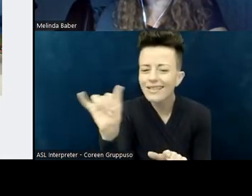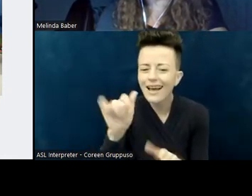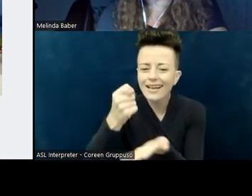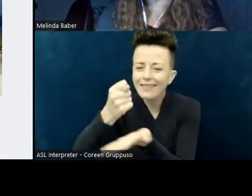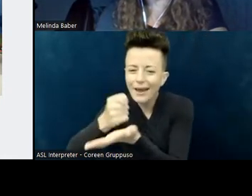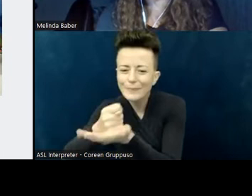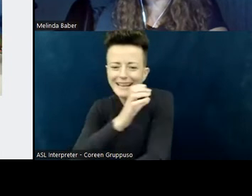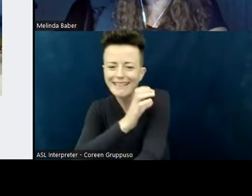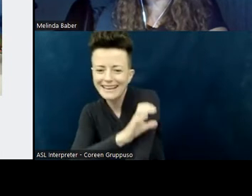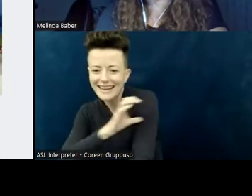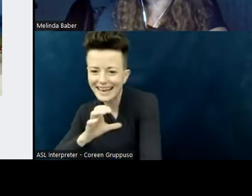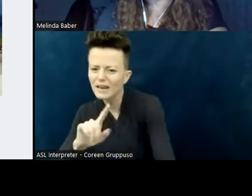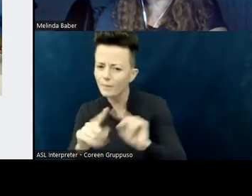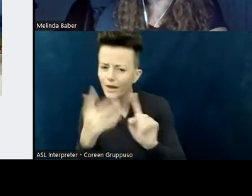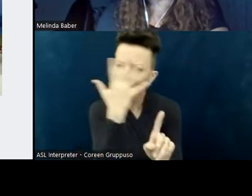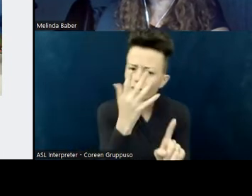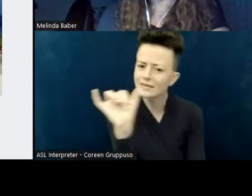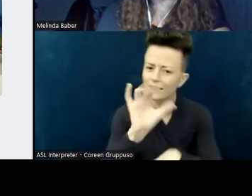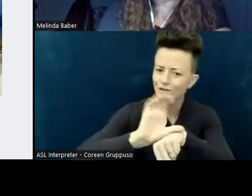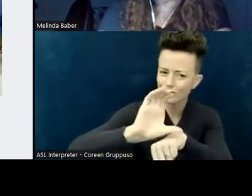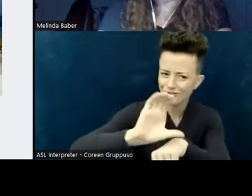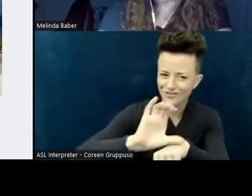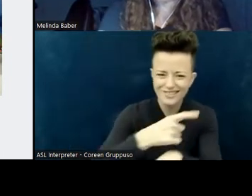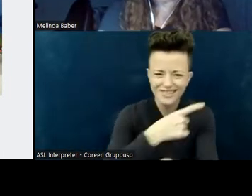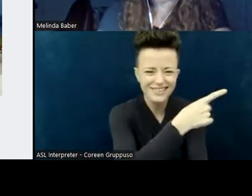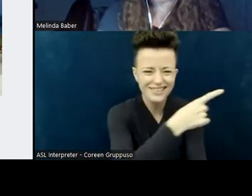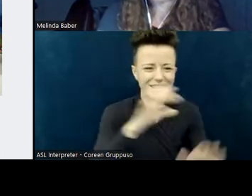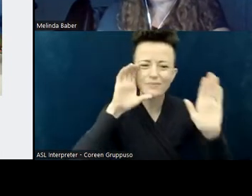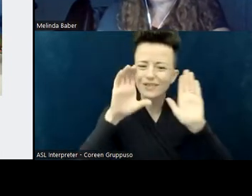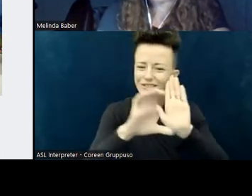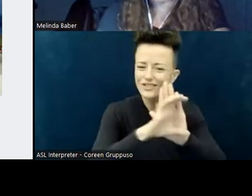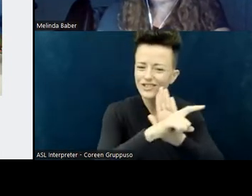I have an image here that shows some things that can be available in every classroom